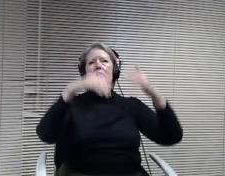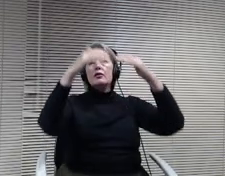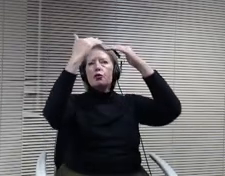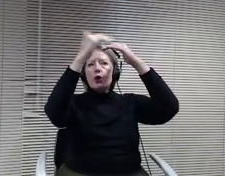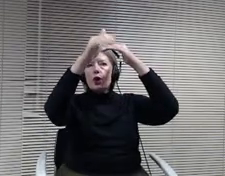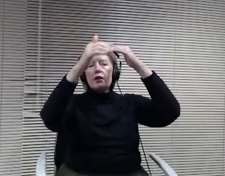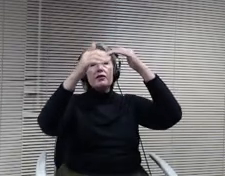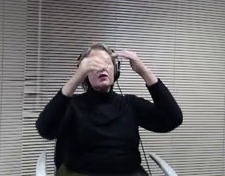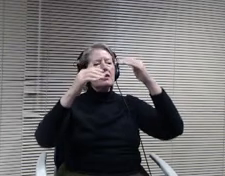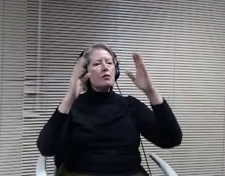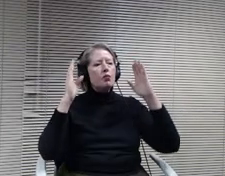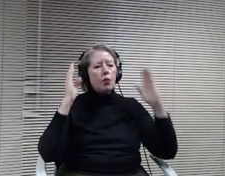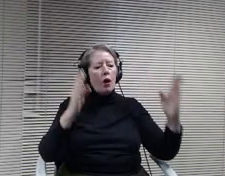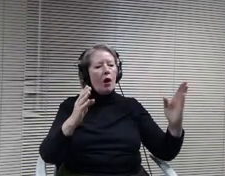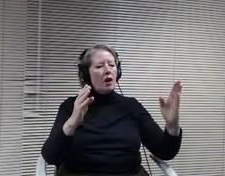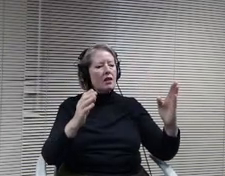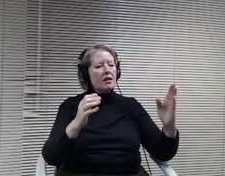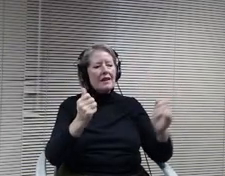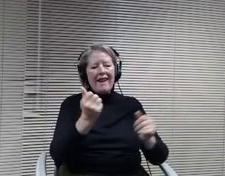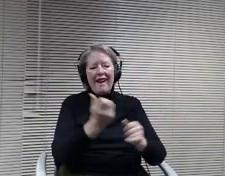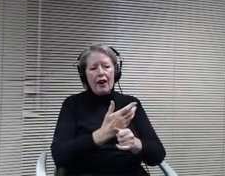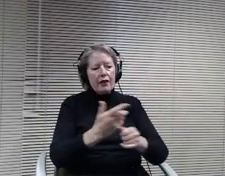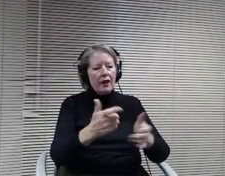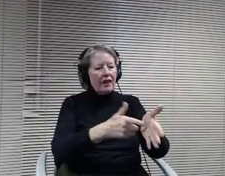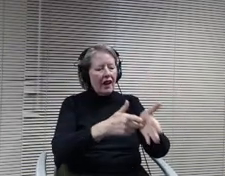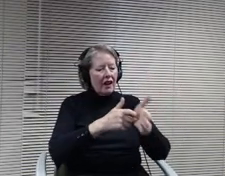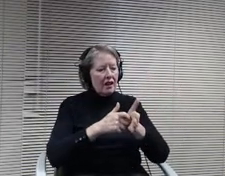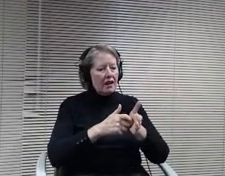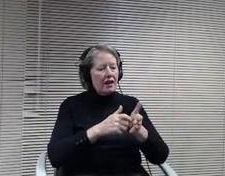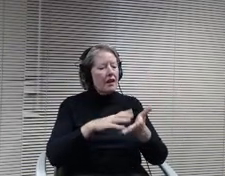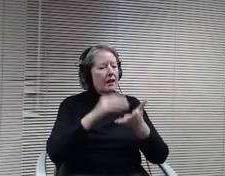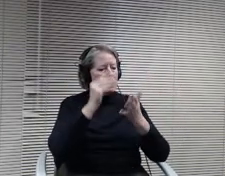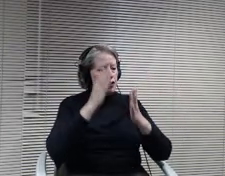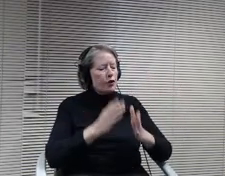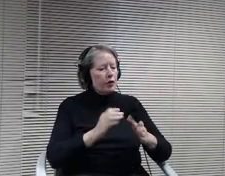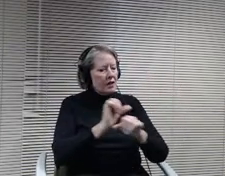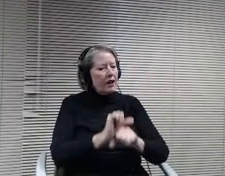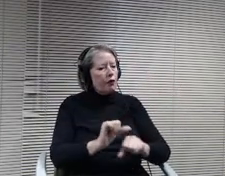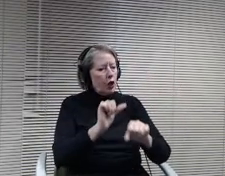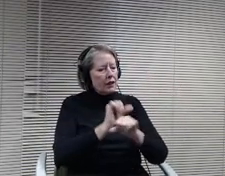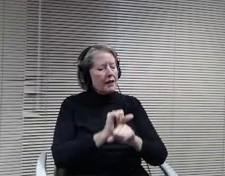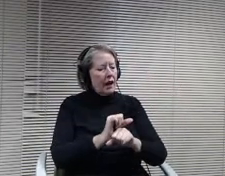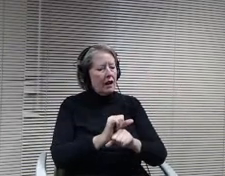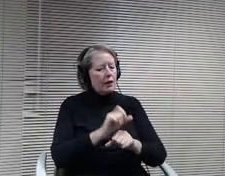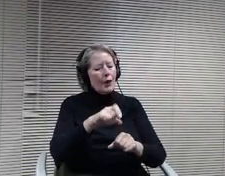students have been working on and again needing the space to have that happen in that space looks different. The things